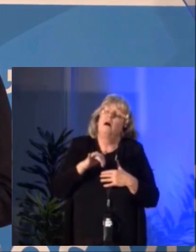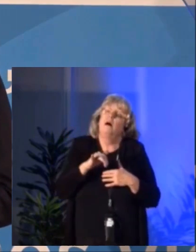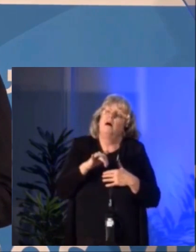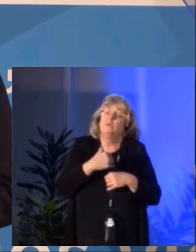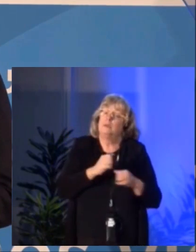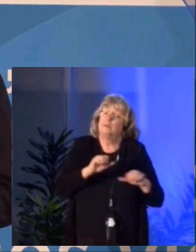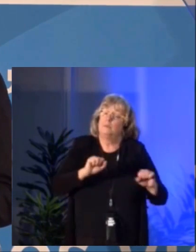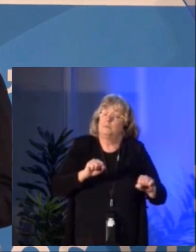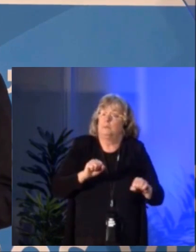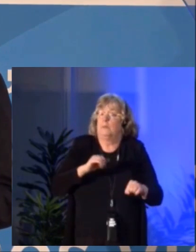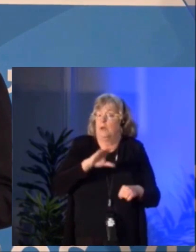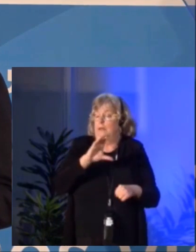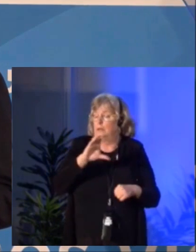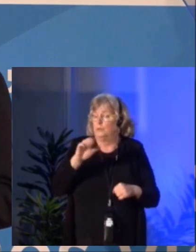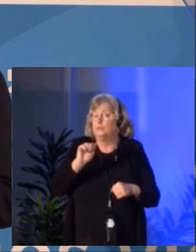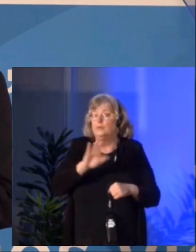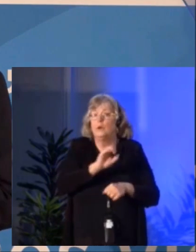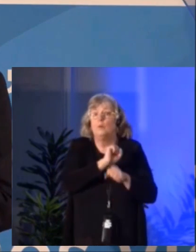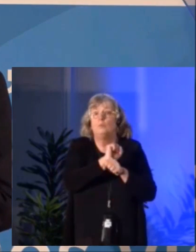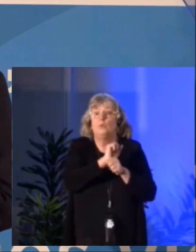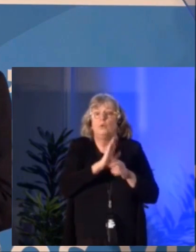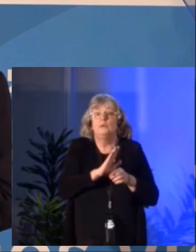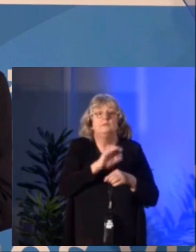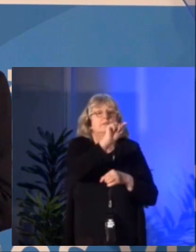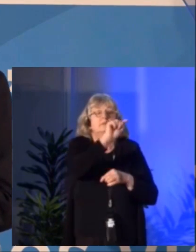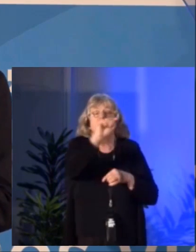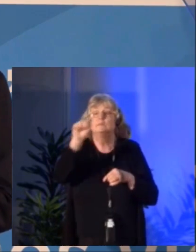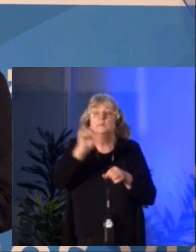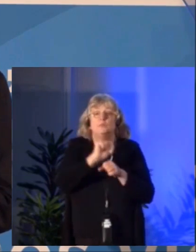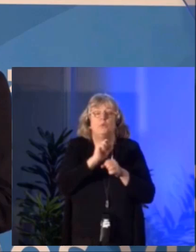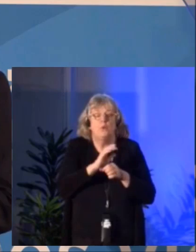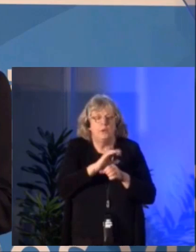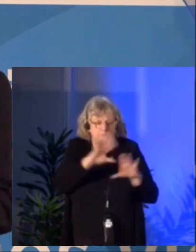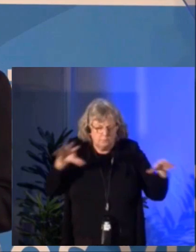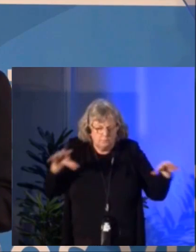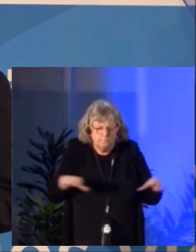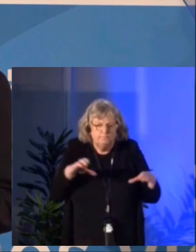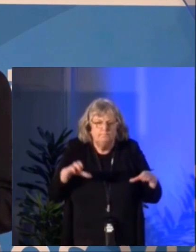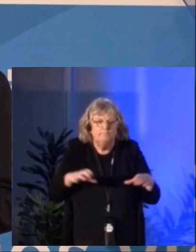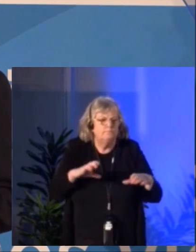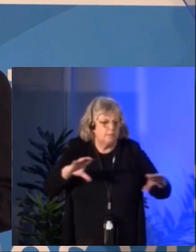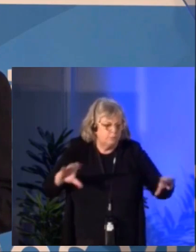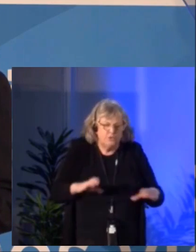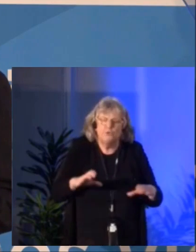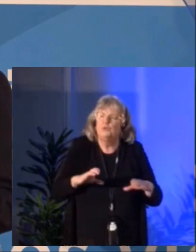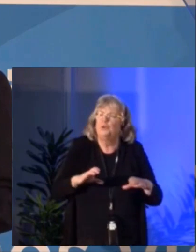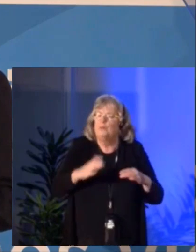by the Council's employees together they brought their expertise, perspectives, intelligence,